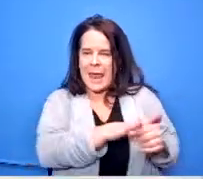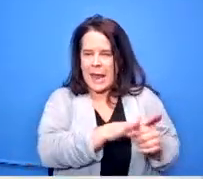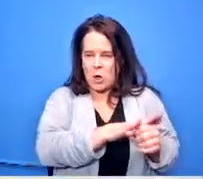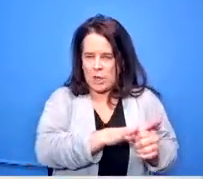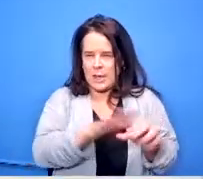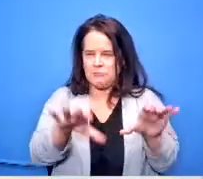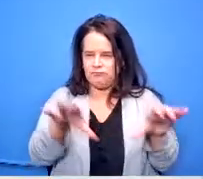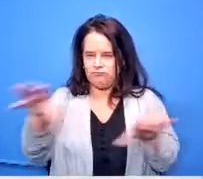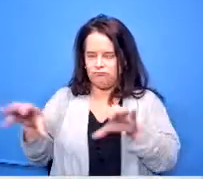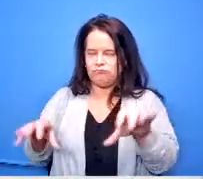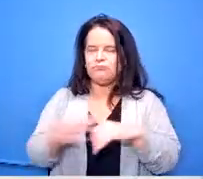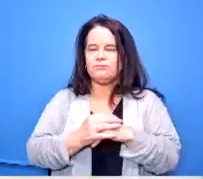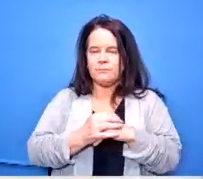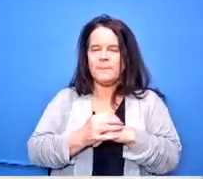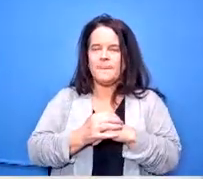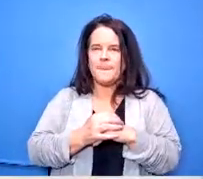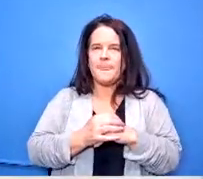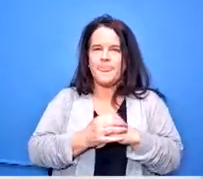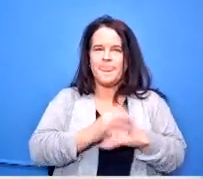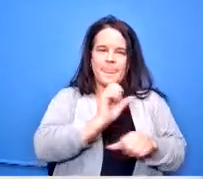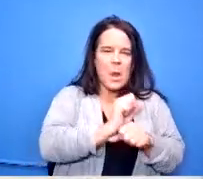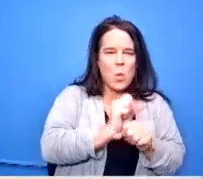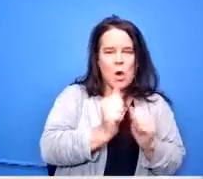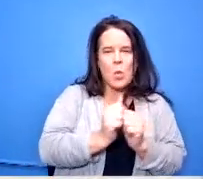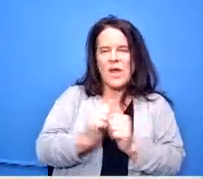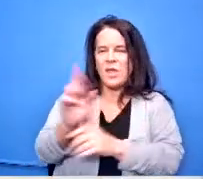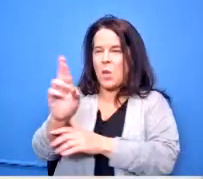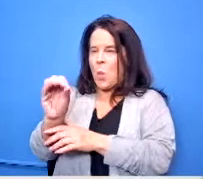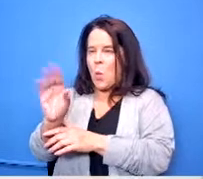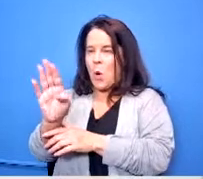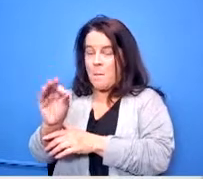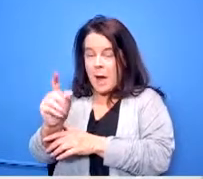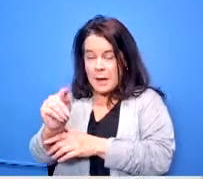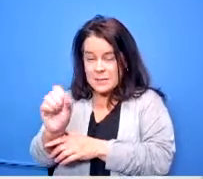and work with them on robotics and things like that so they're getting exposure to that sort of